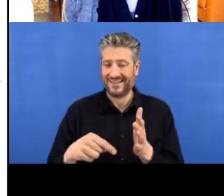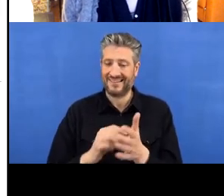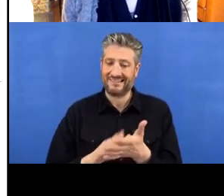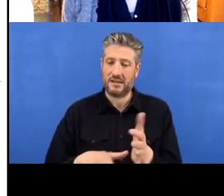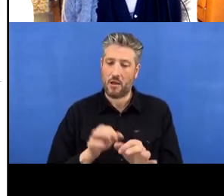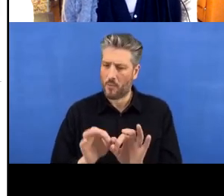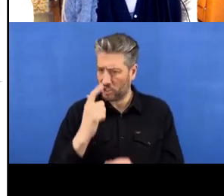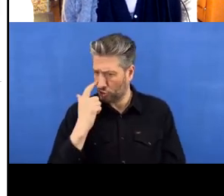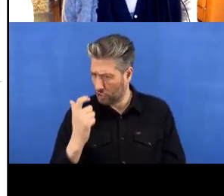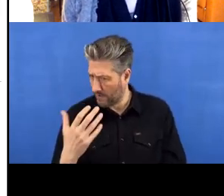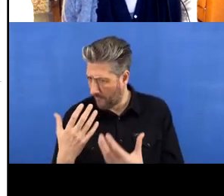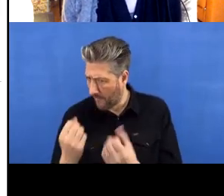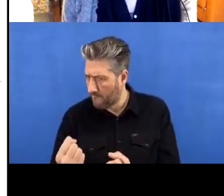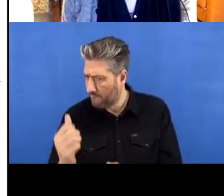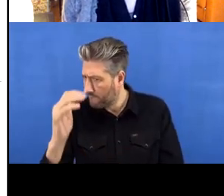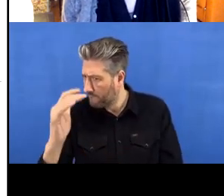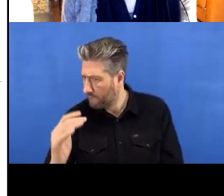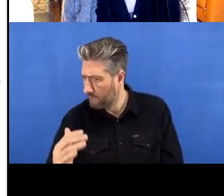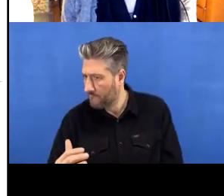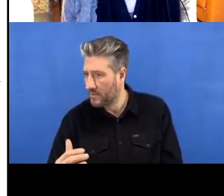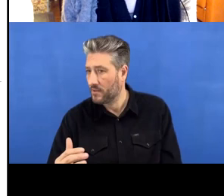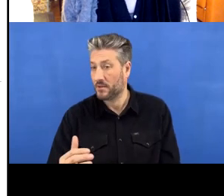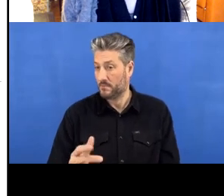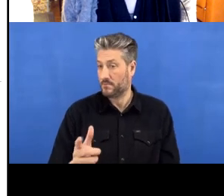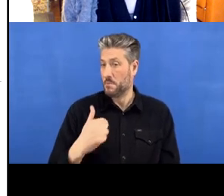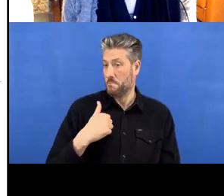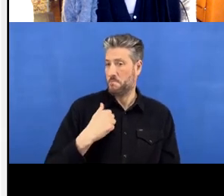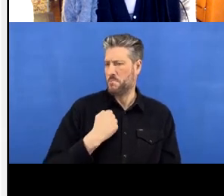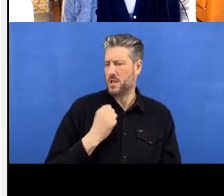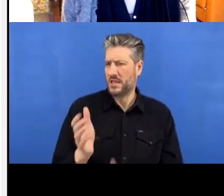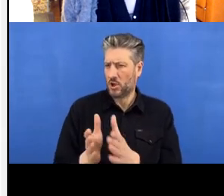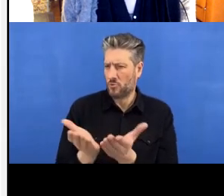So my profile and ‘My repositories’